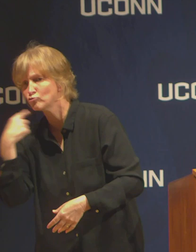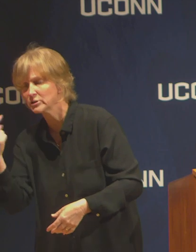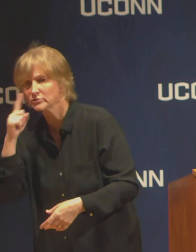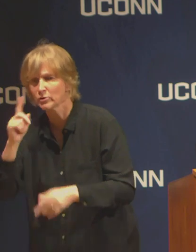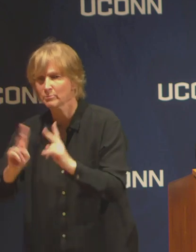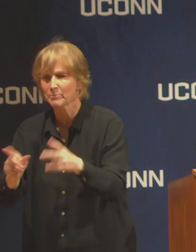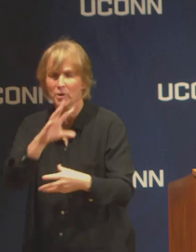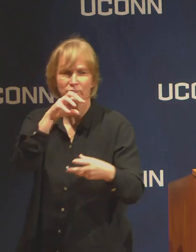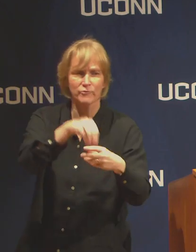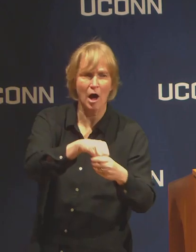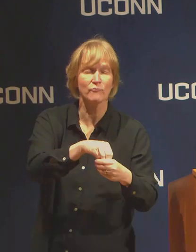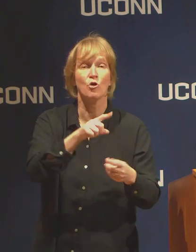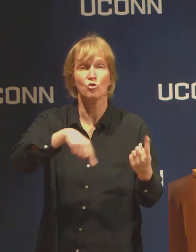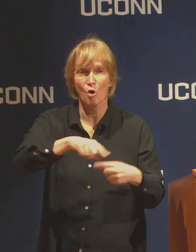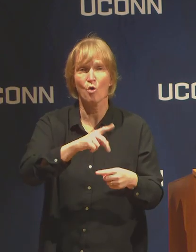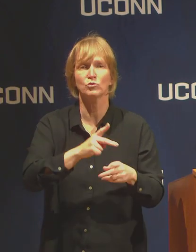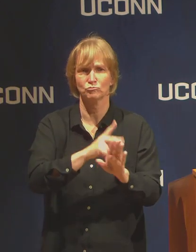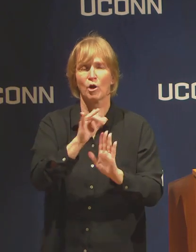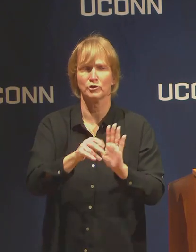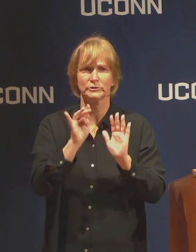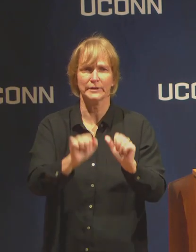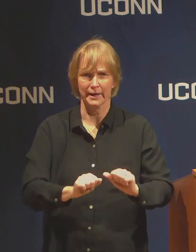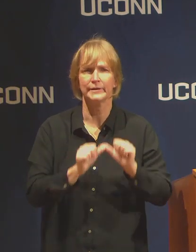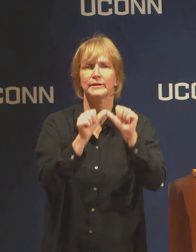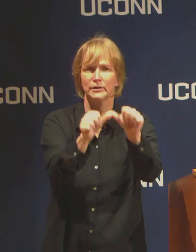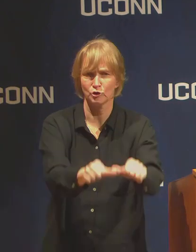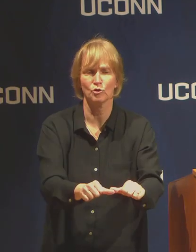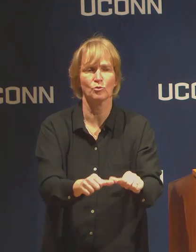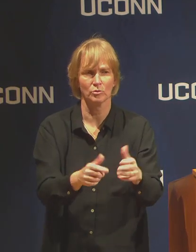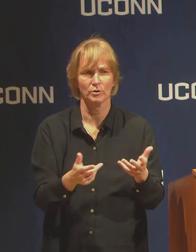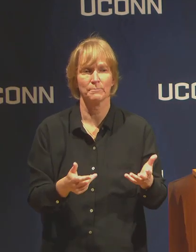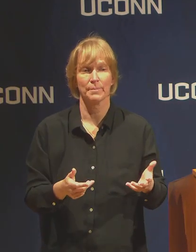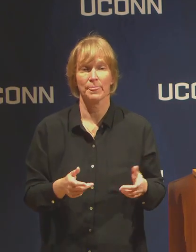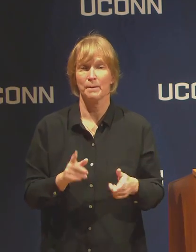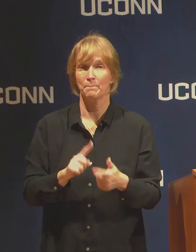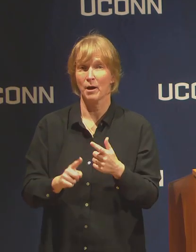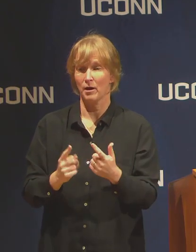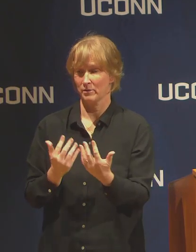those research projects can continue. In person interactions that do not require